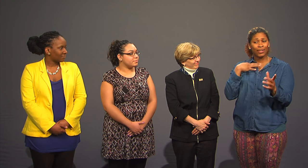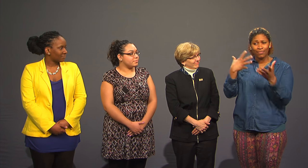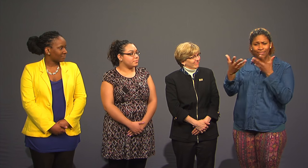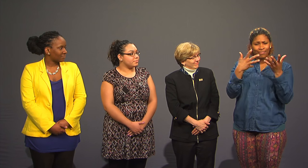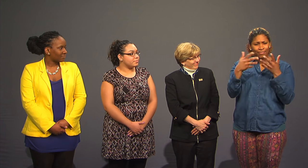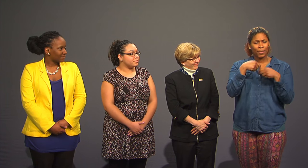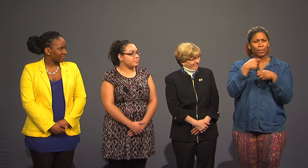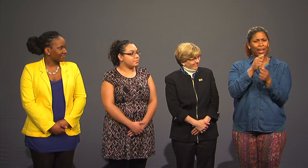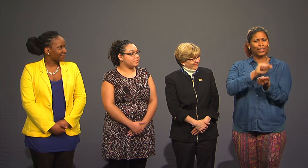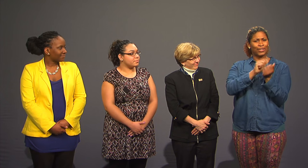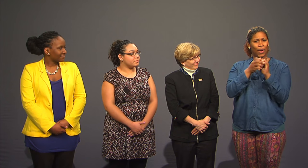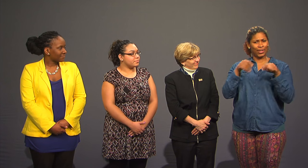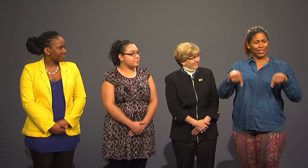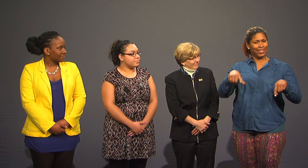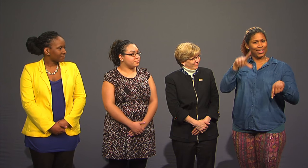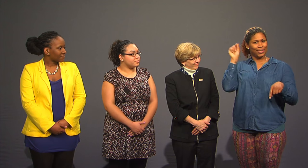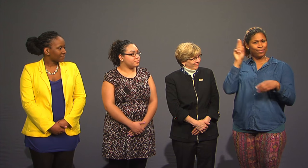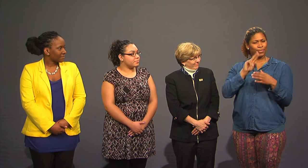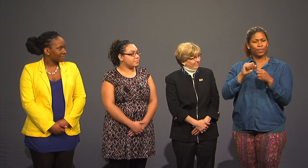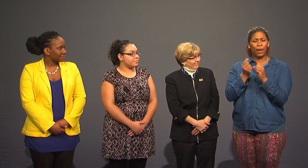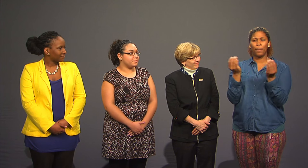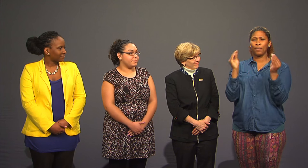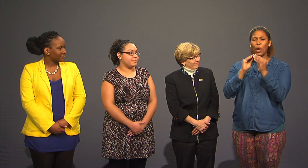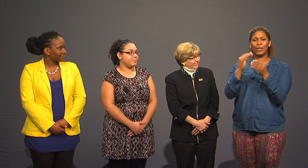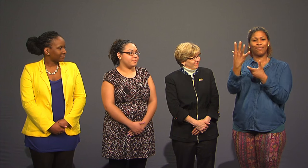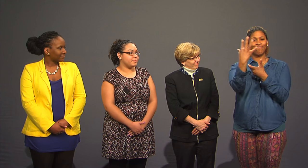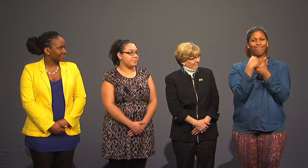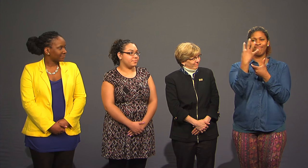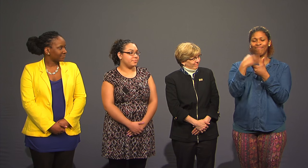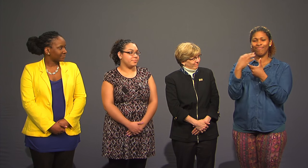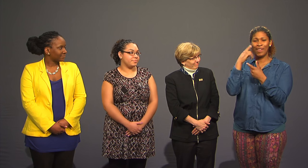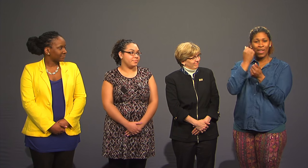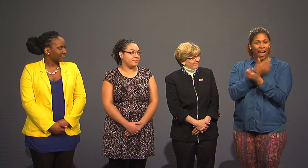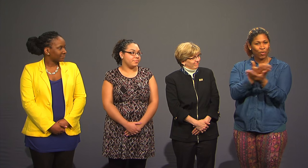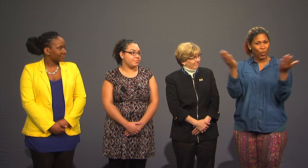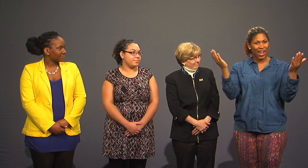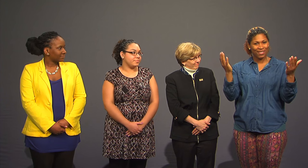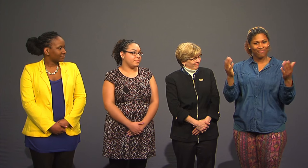to make changes that will make Gallaudet a more inclusive university for all of us.